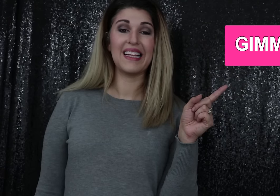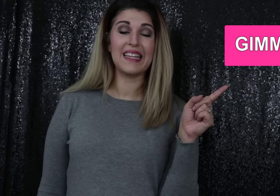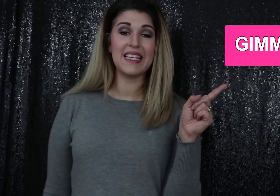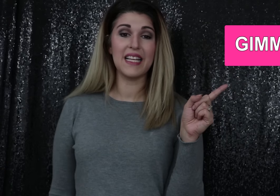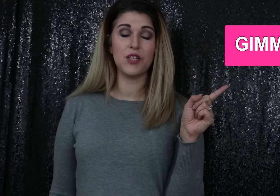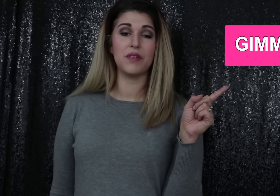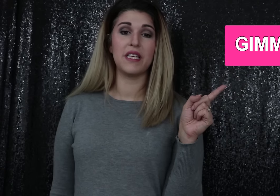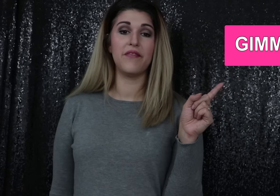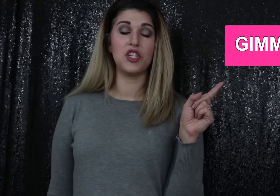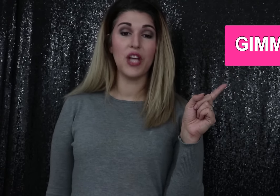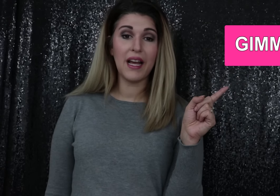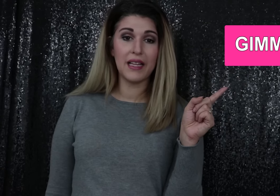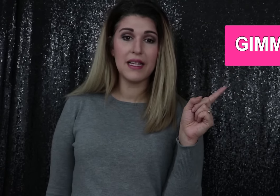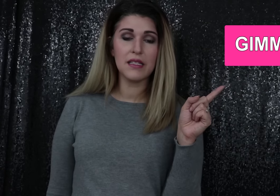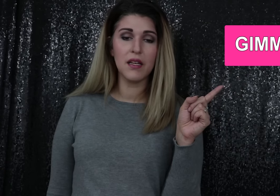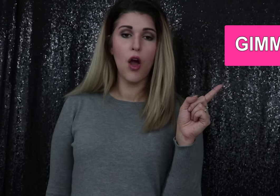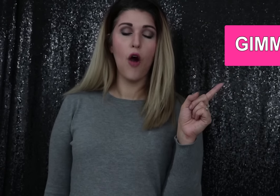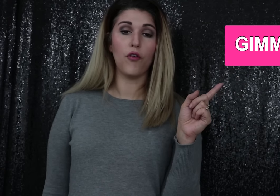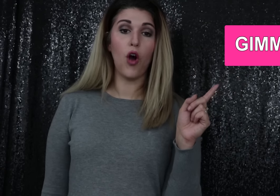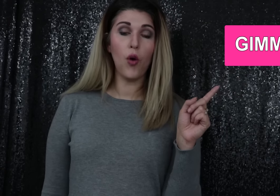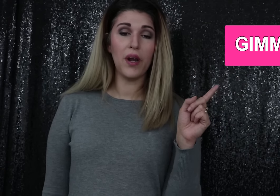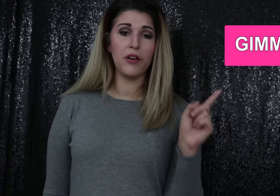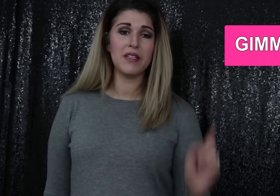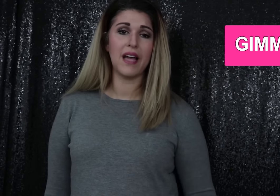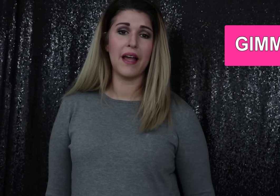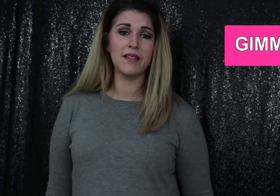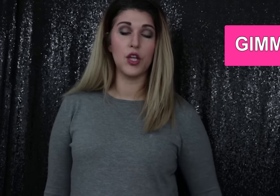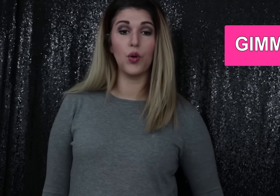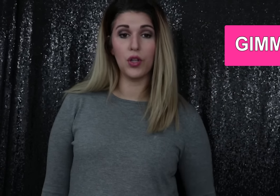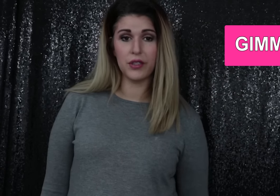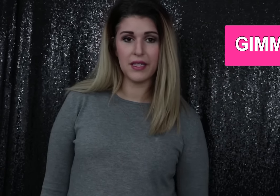Click this link to receive the checklist for all 100 signs that you'll learn